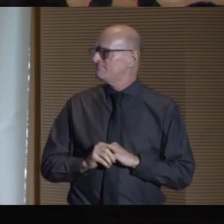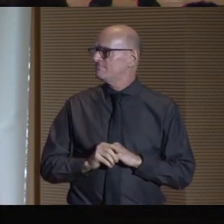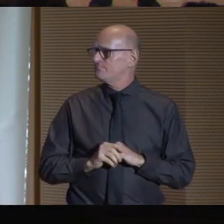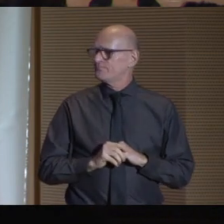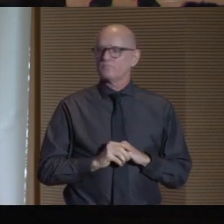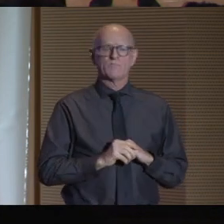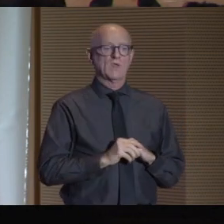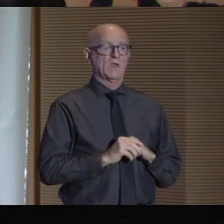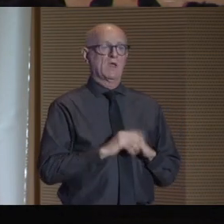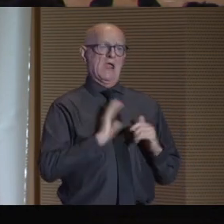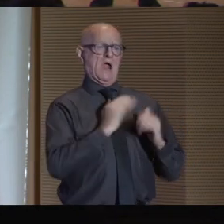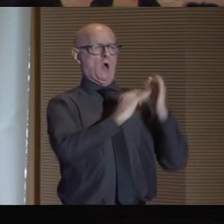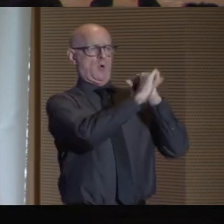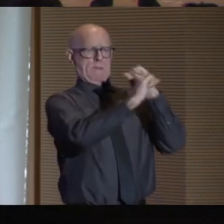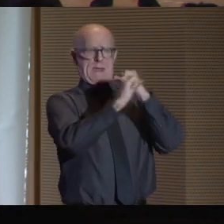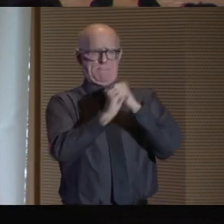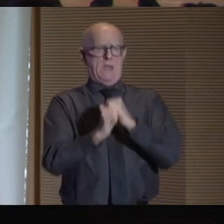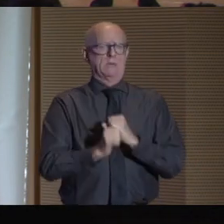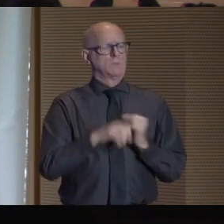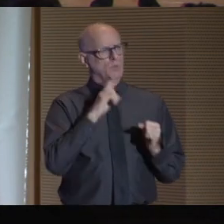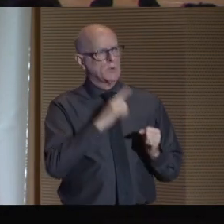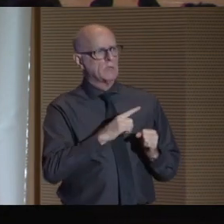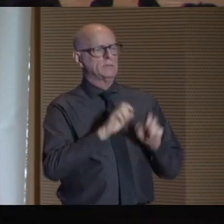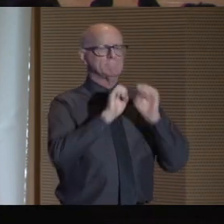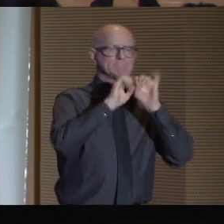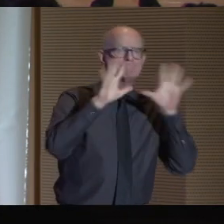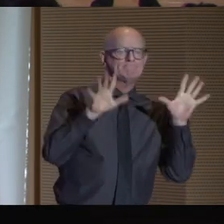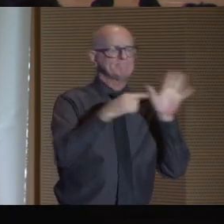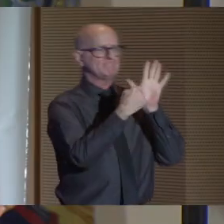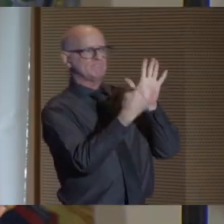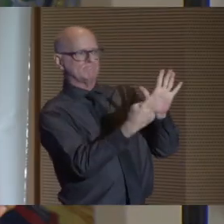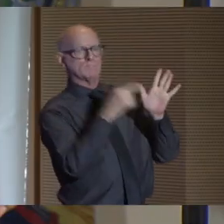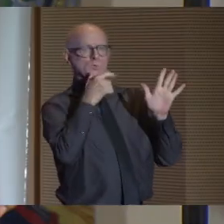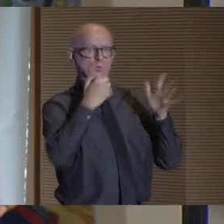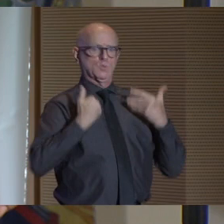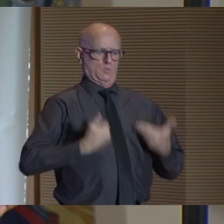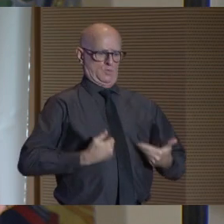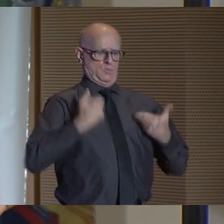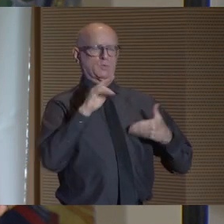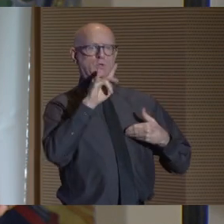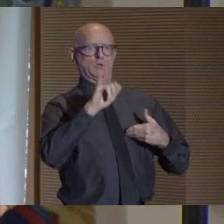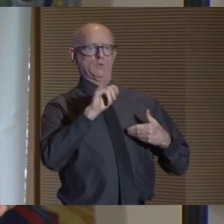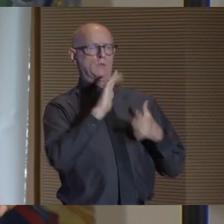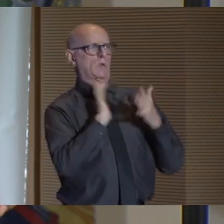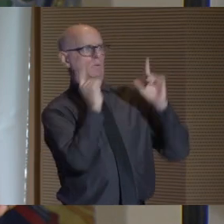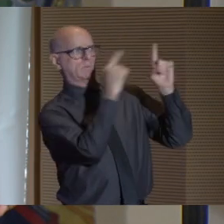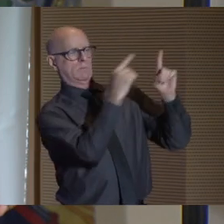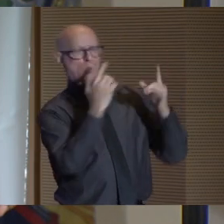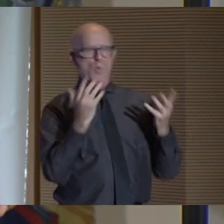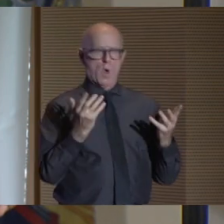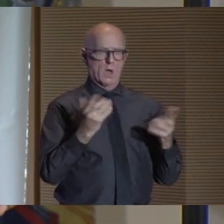This campaign is a vivid illustration of who we are and what our mission is -- helping students